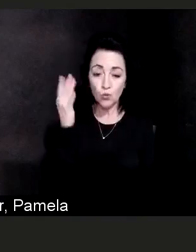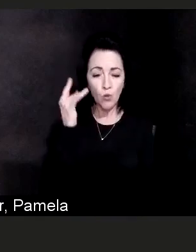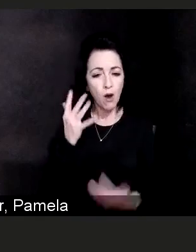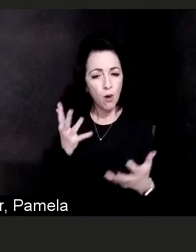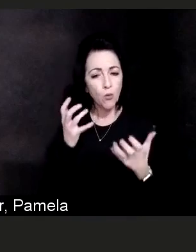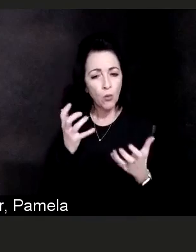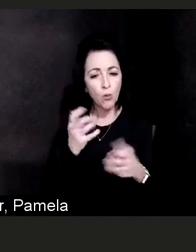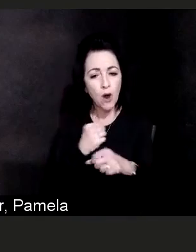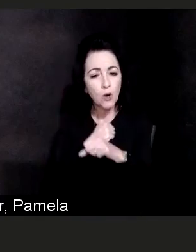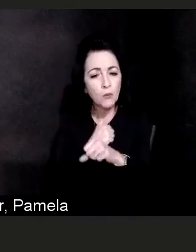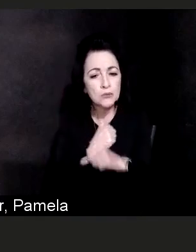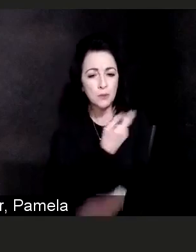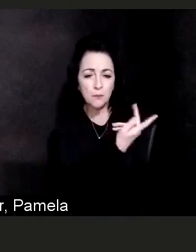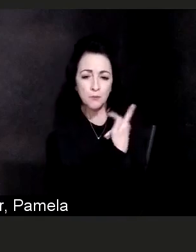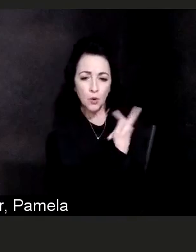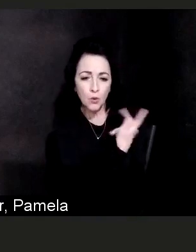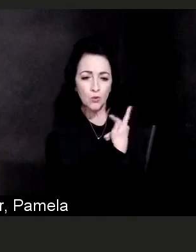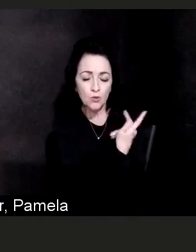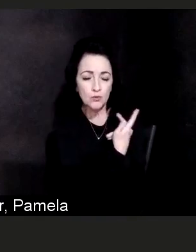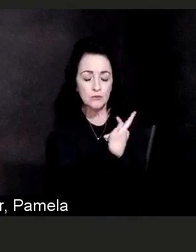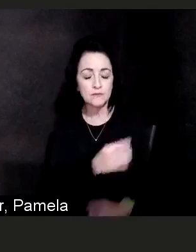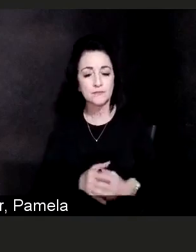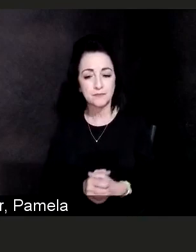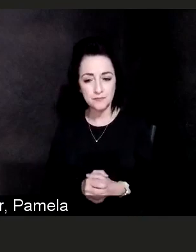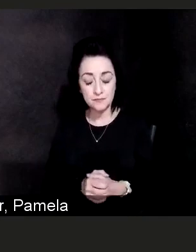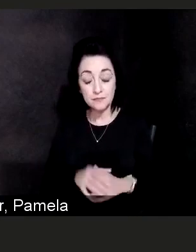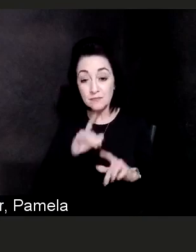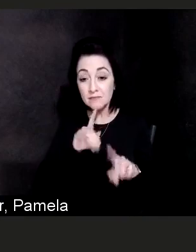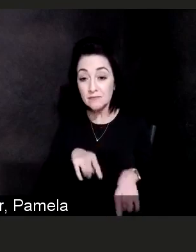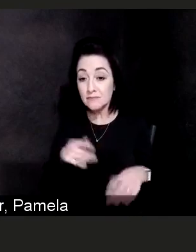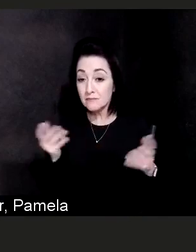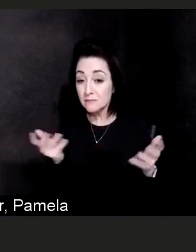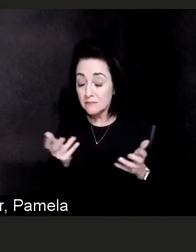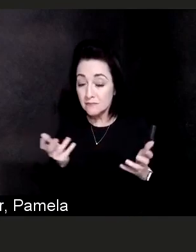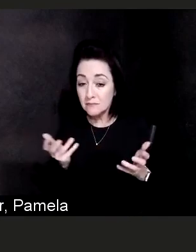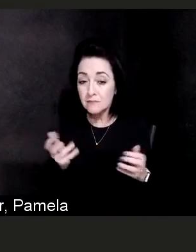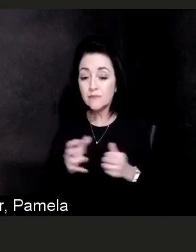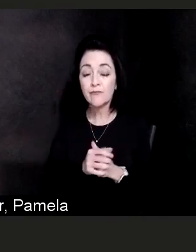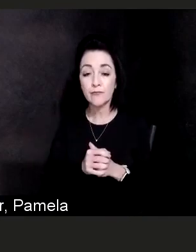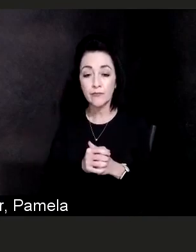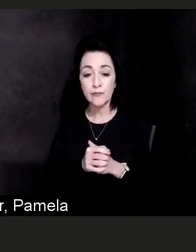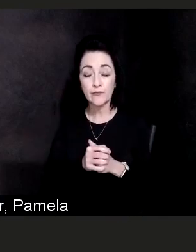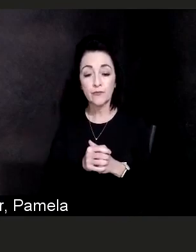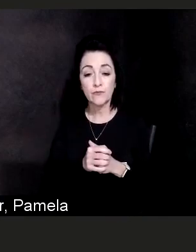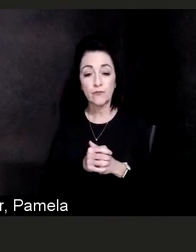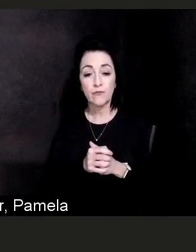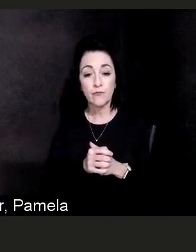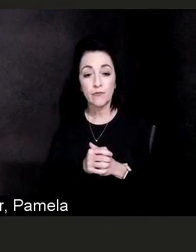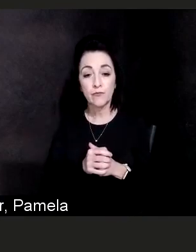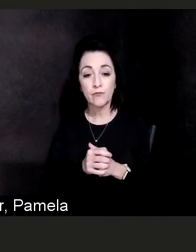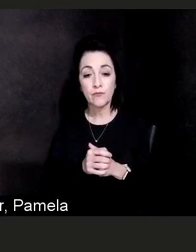So, the way that this is written right now is that the person who, I believe who is asking the question,